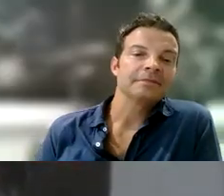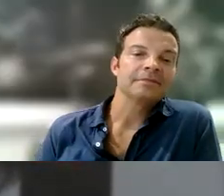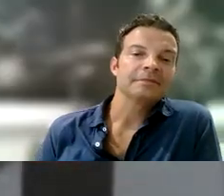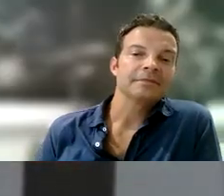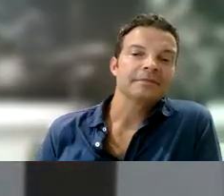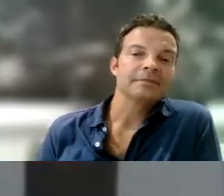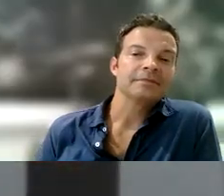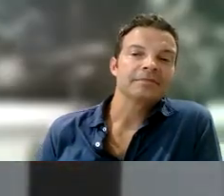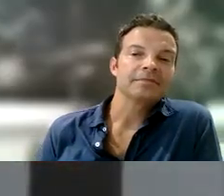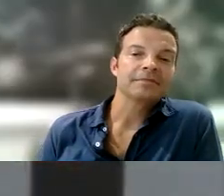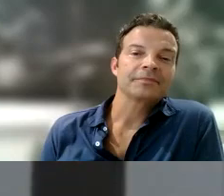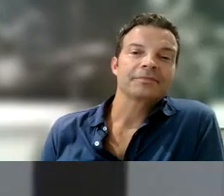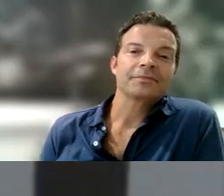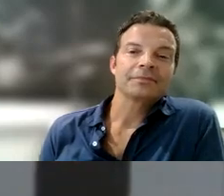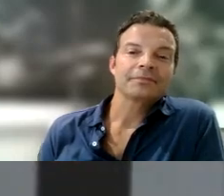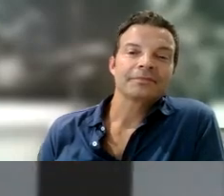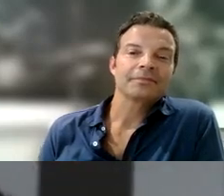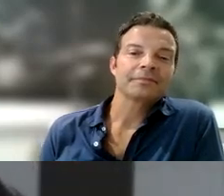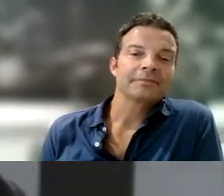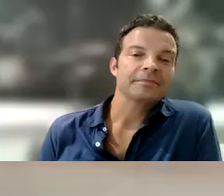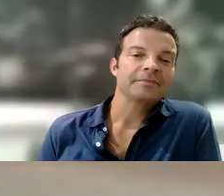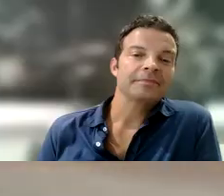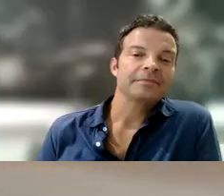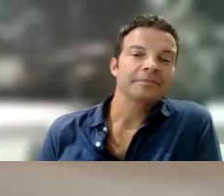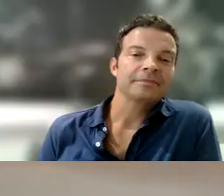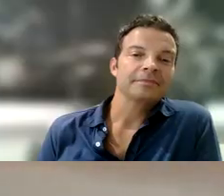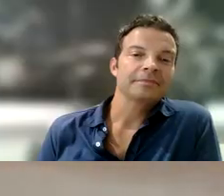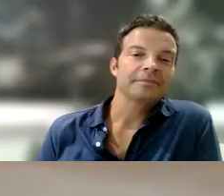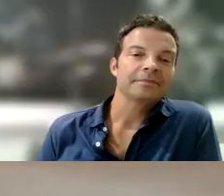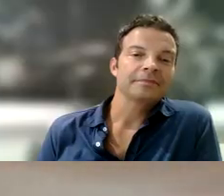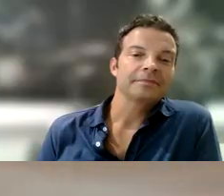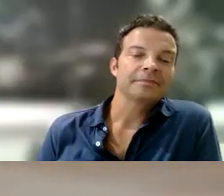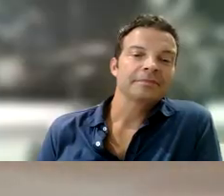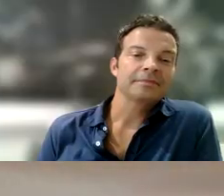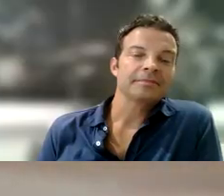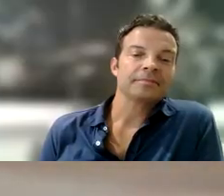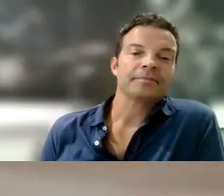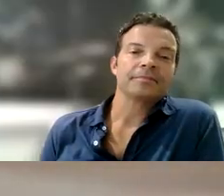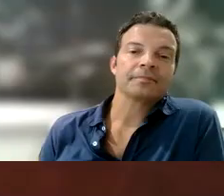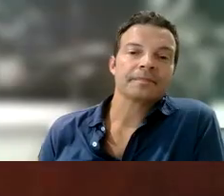Like my father did before And pray for what it takes To give you something more And though I'll never know why